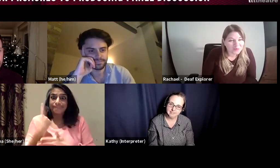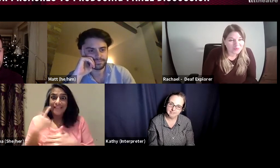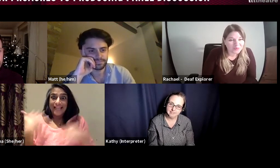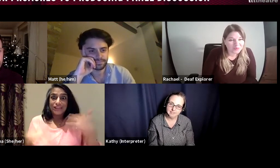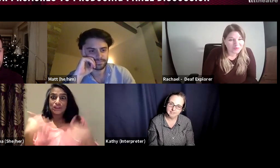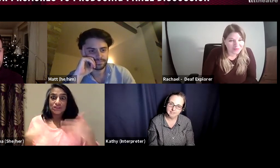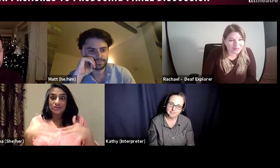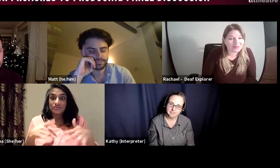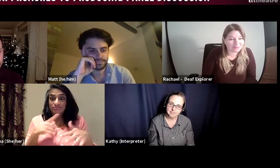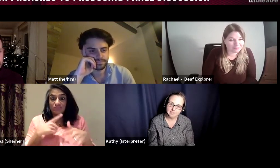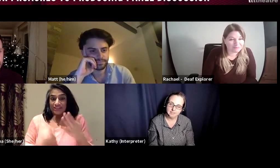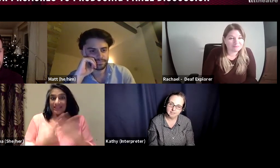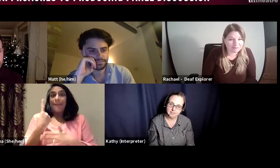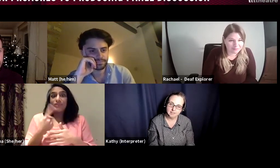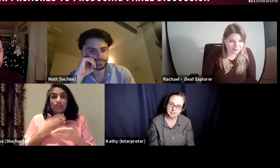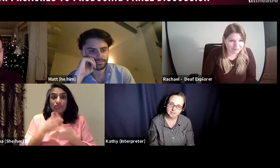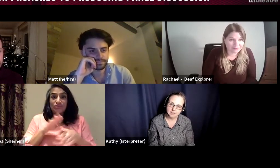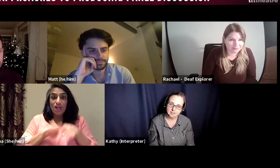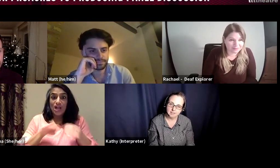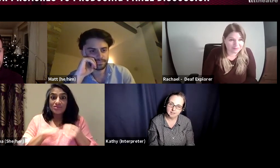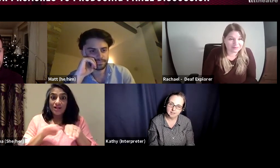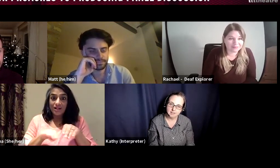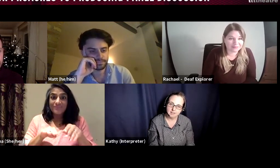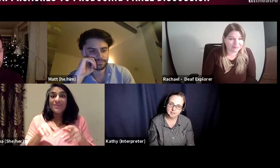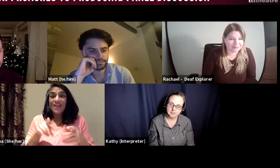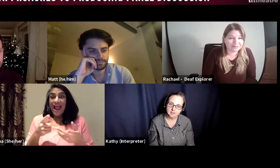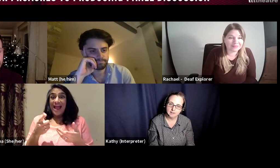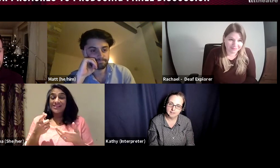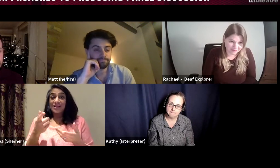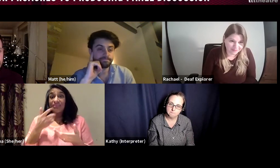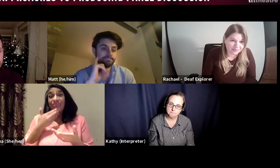one or 2 actors experienced an injury that happened during rehearsal.